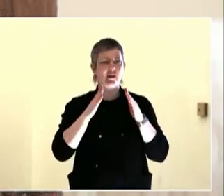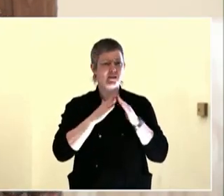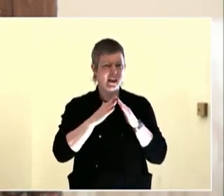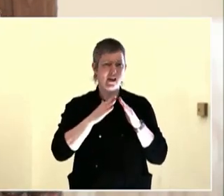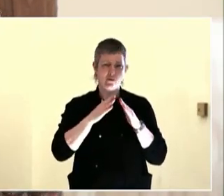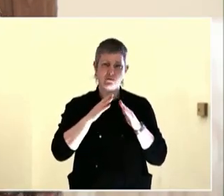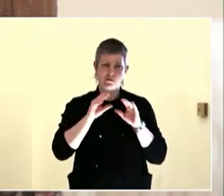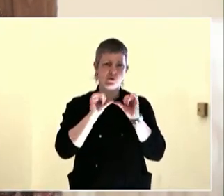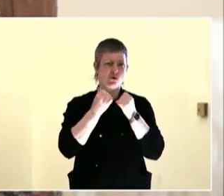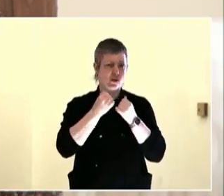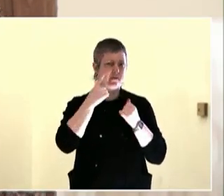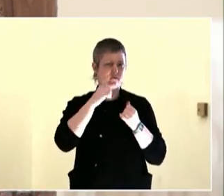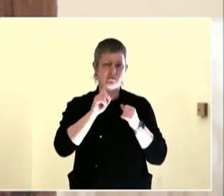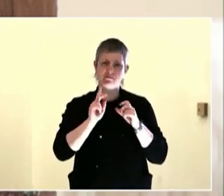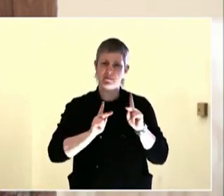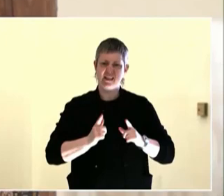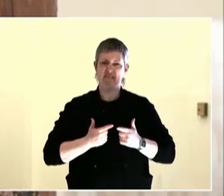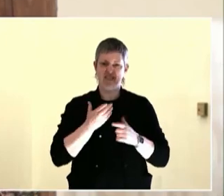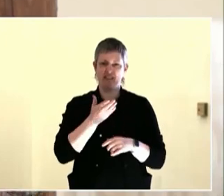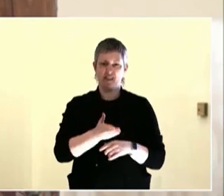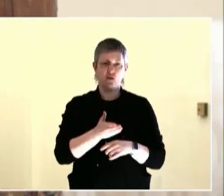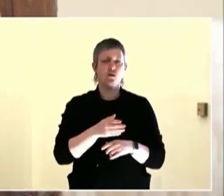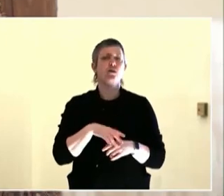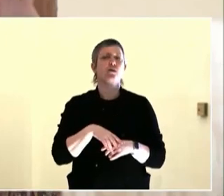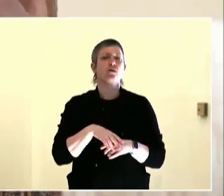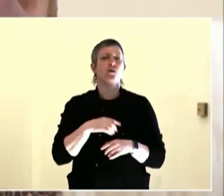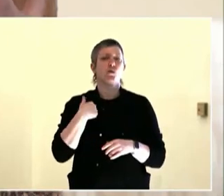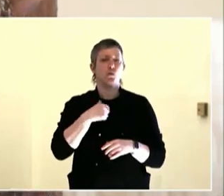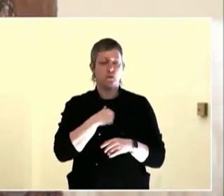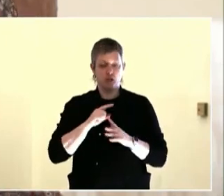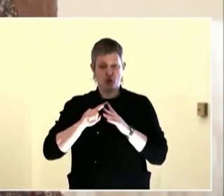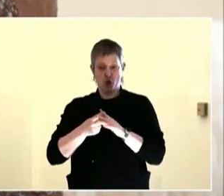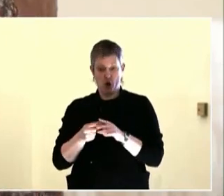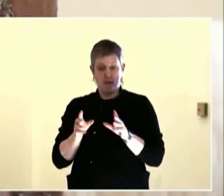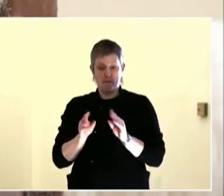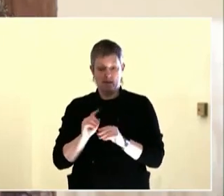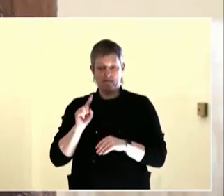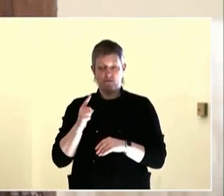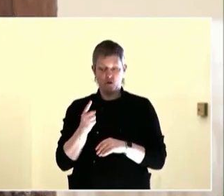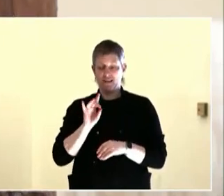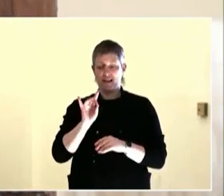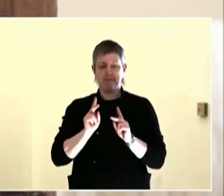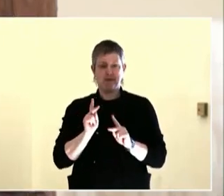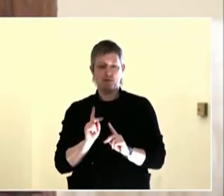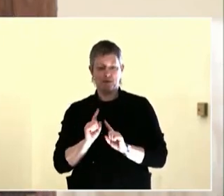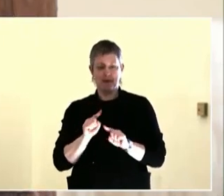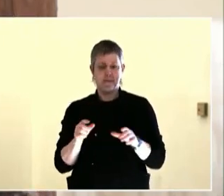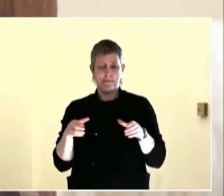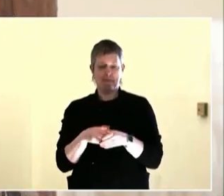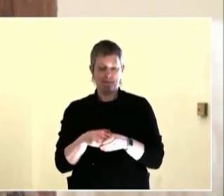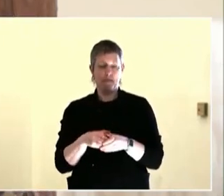of your own communities, and if you can, I'd like each of you to share a bit about an experience that you've had with community